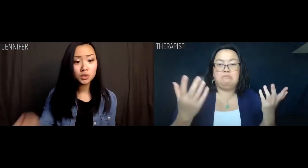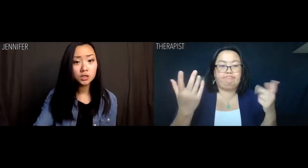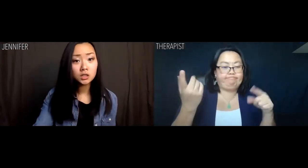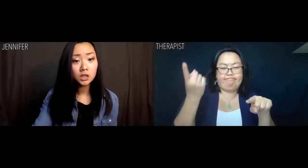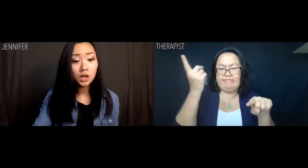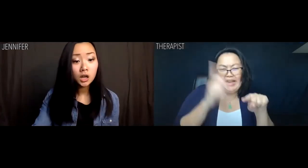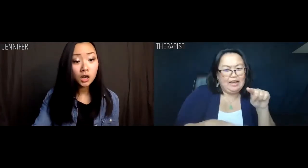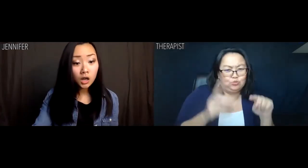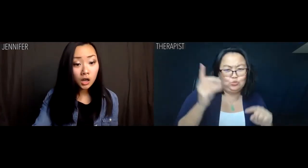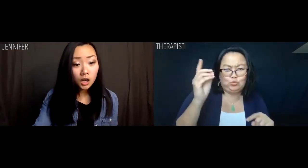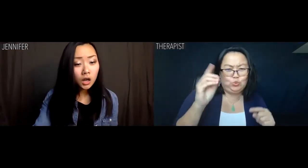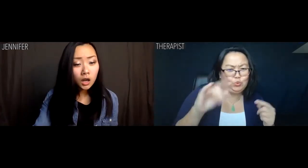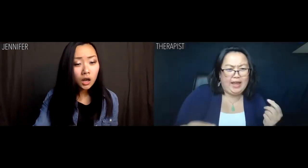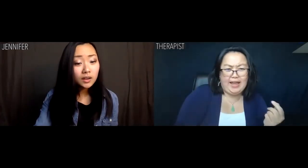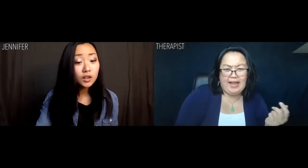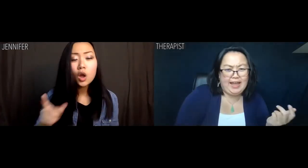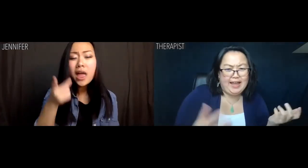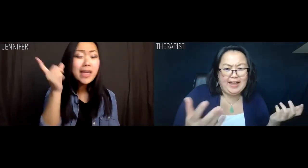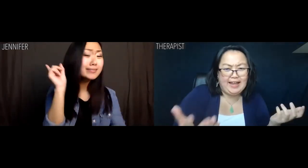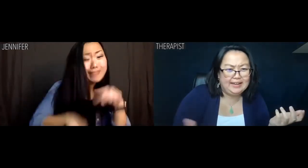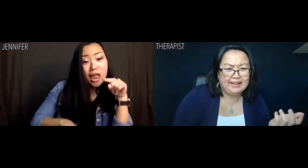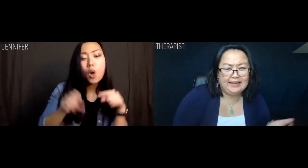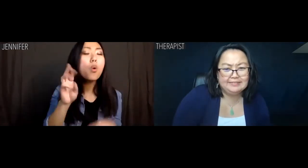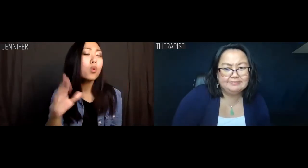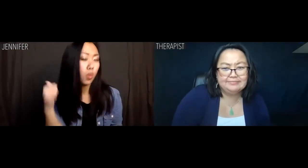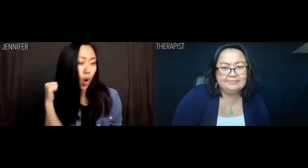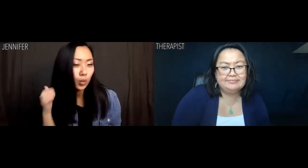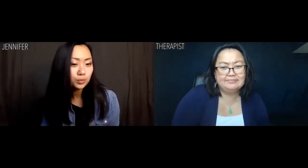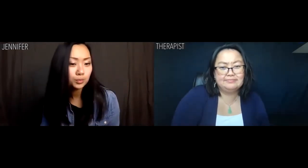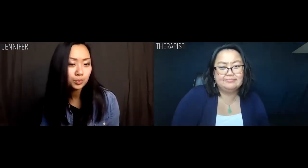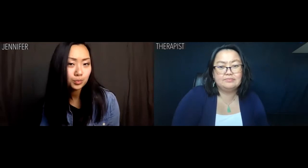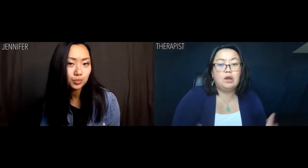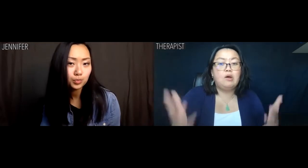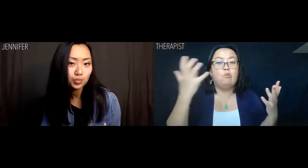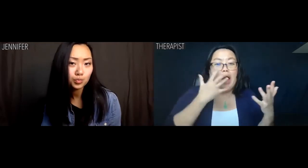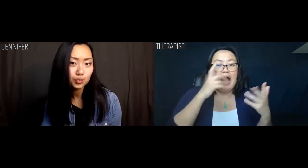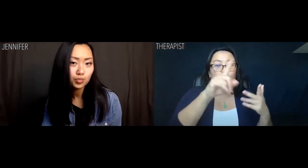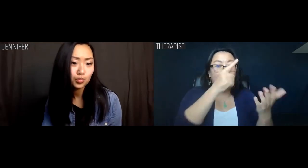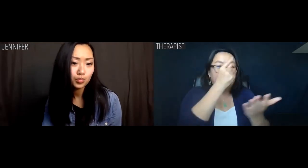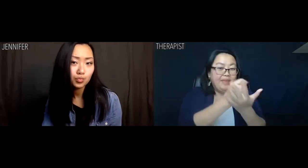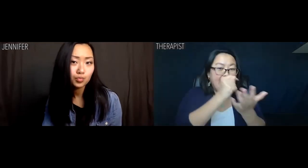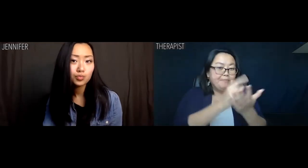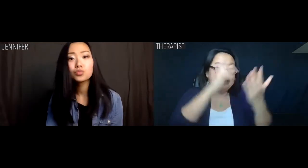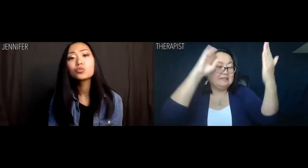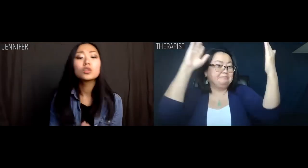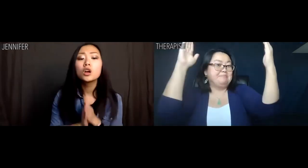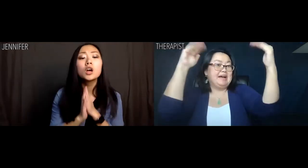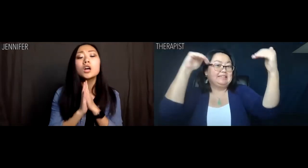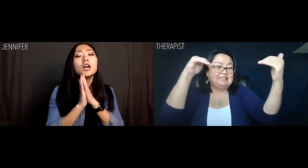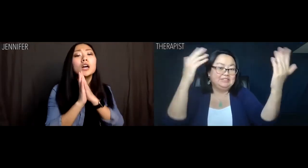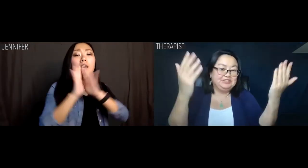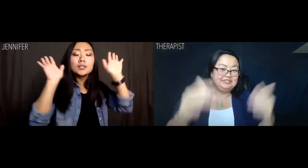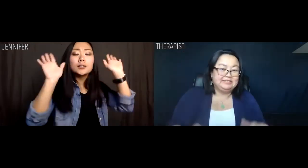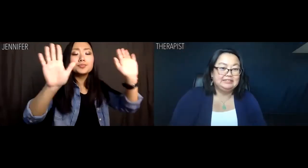Therapist: But I can't do that. Jennifer: You can't or you won't. Therapist: Boy your expectations of what therapy is are just --